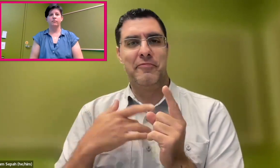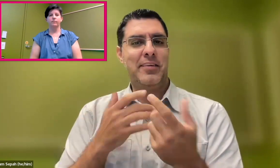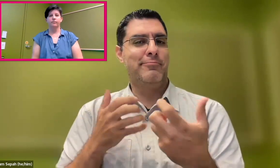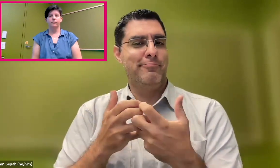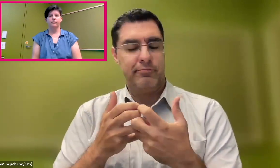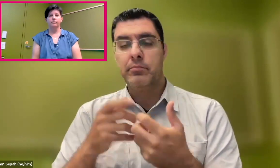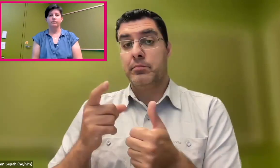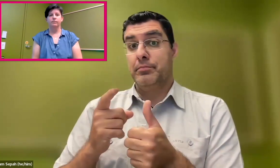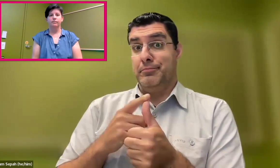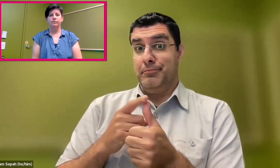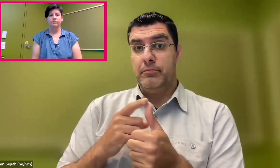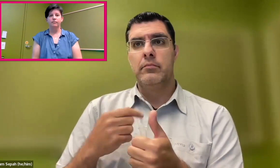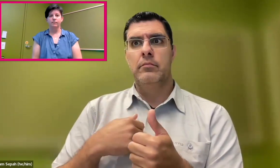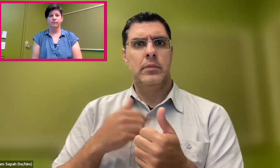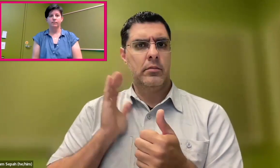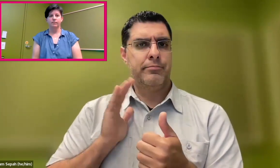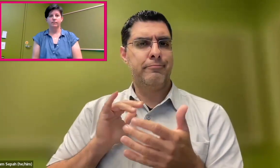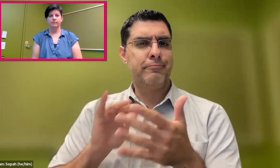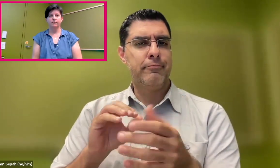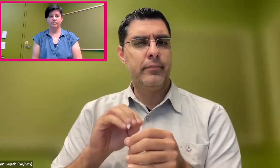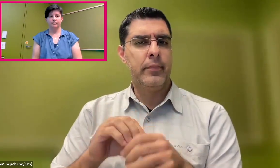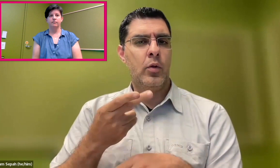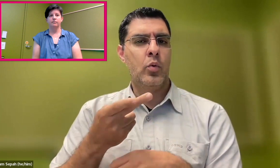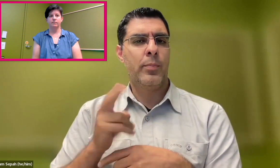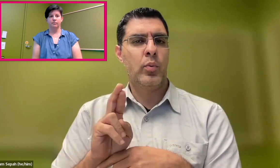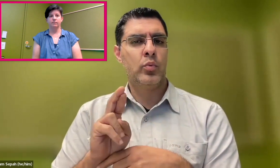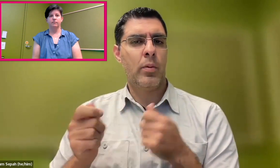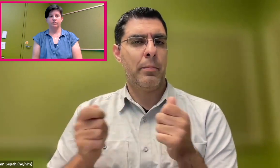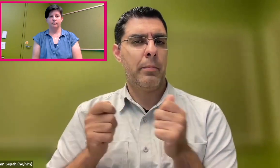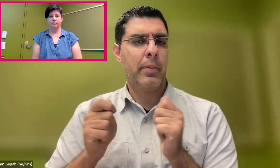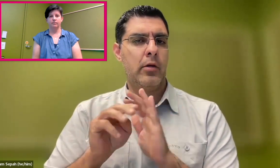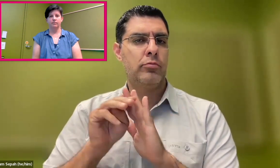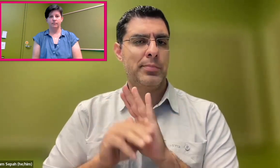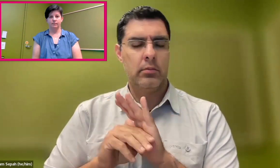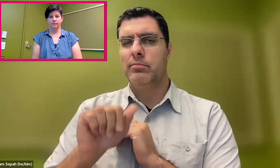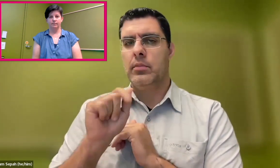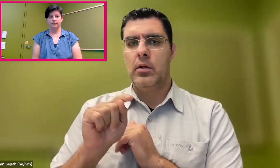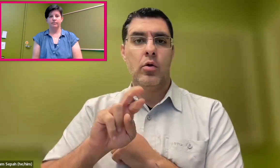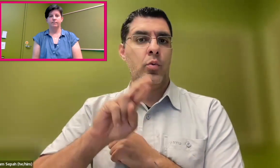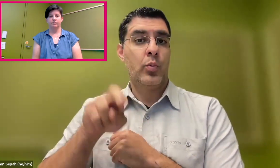prepare me for a job here. So I was studying human resources management